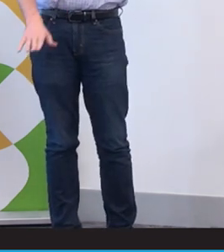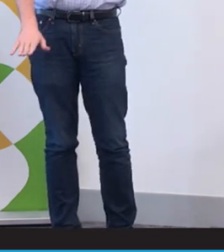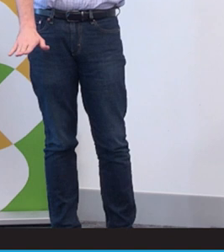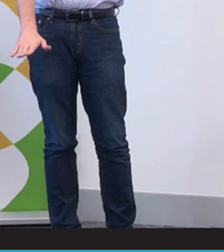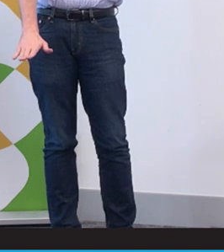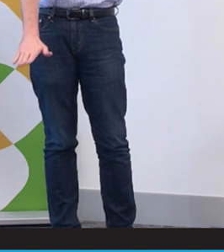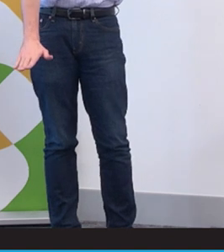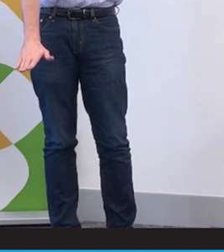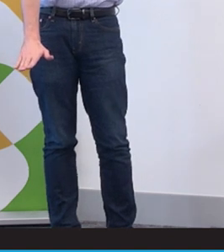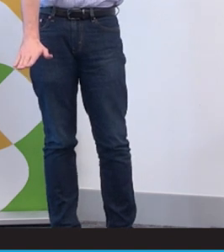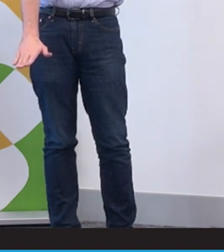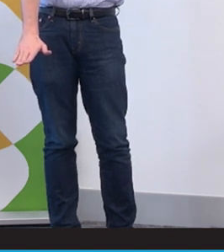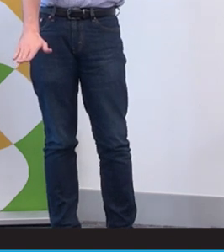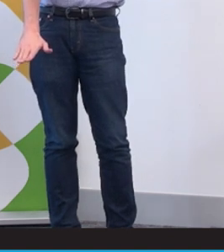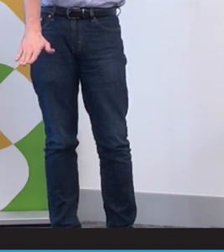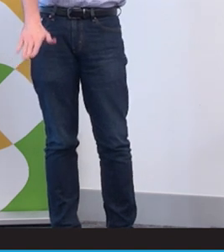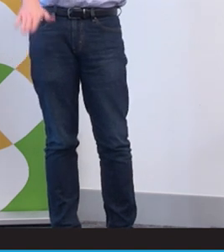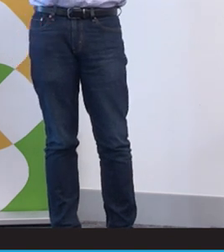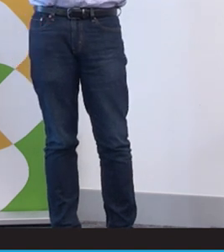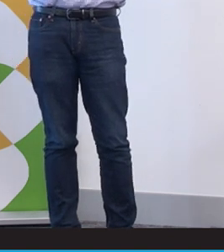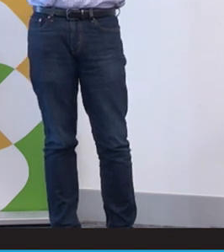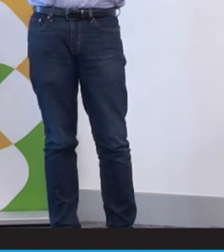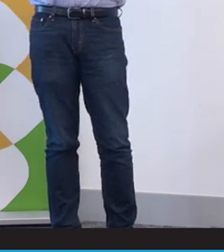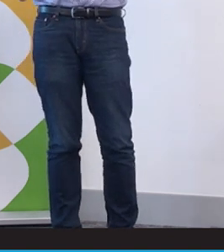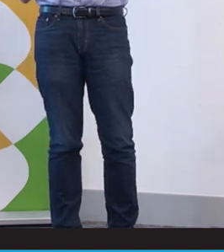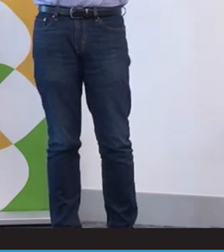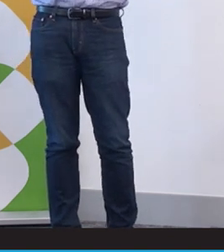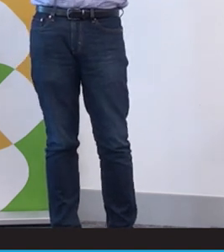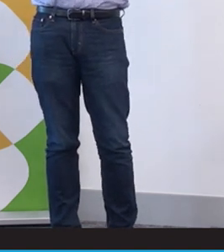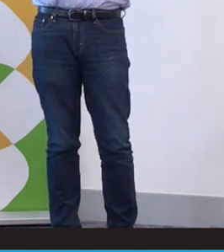So the economic research shows that if a person is exposed to Auslan from the youngest stages,